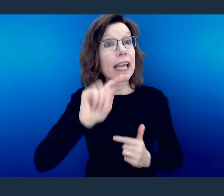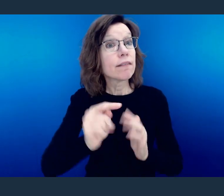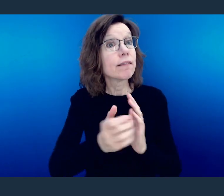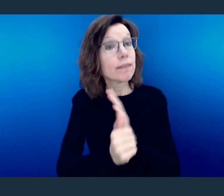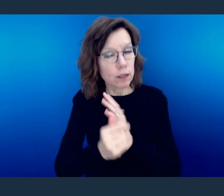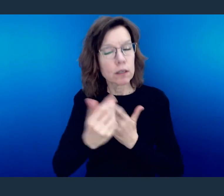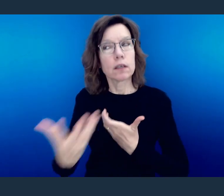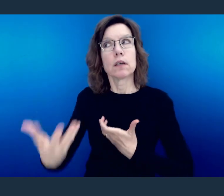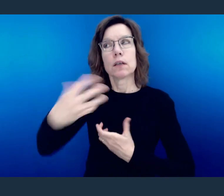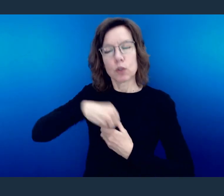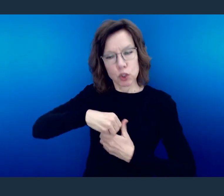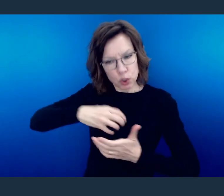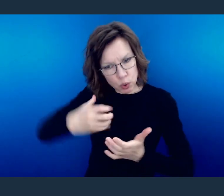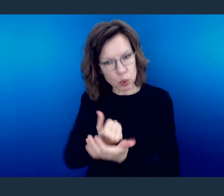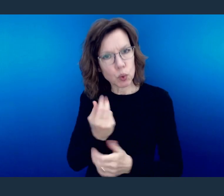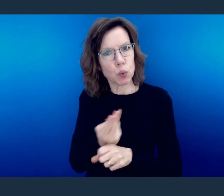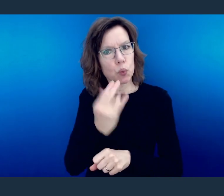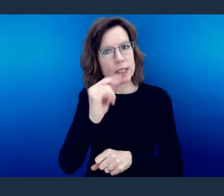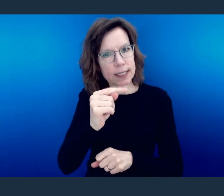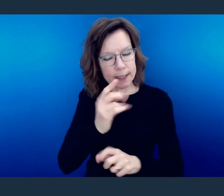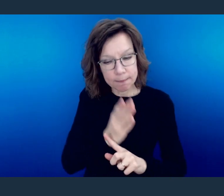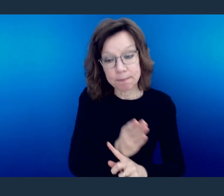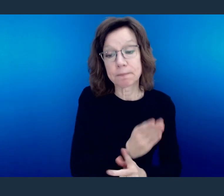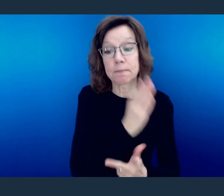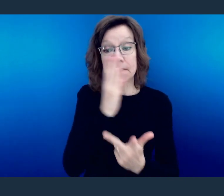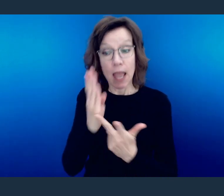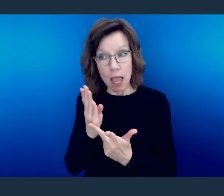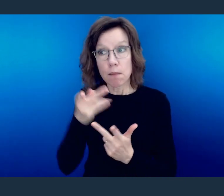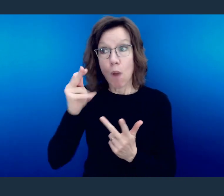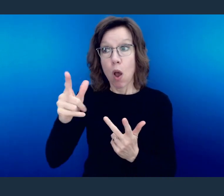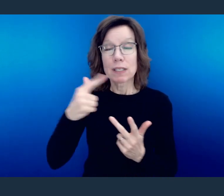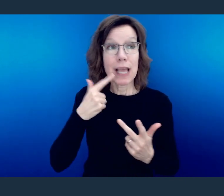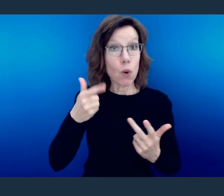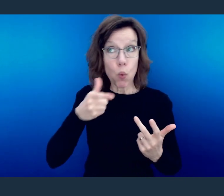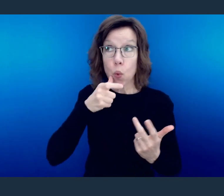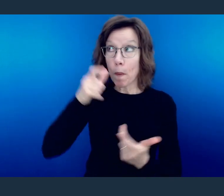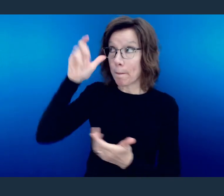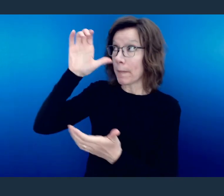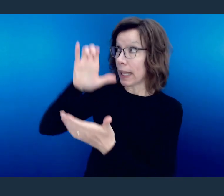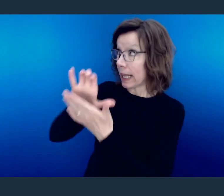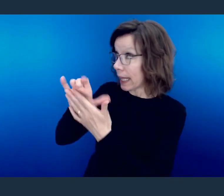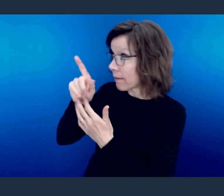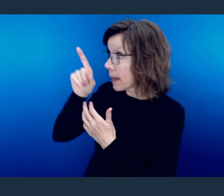have them, and he comes away and says, here is what a believer looks like when their life